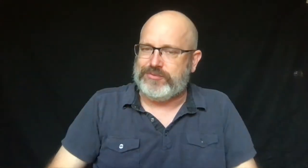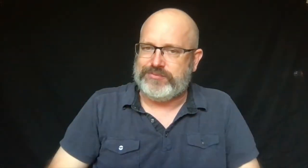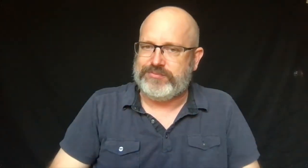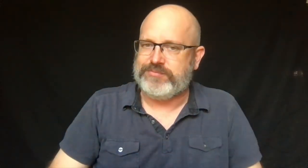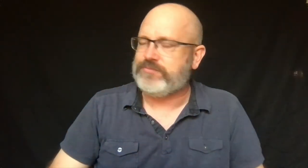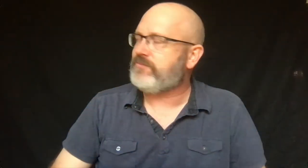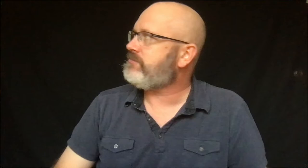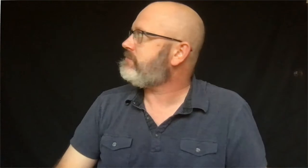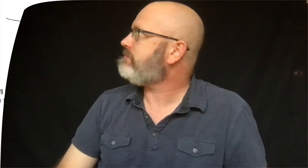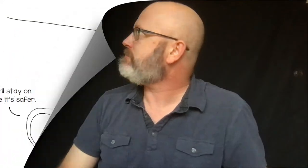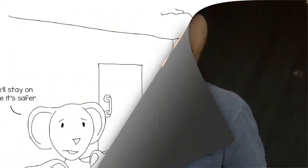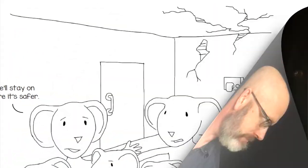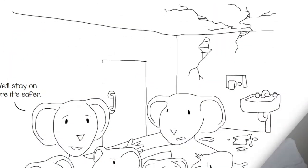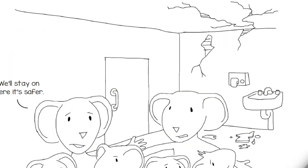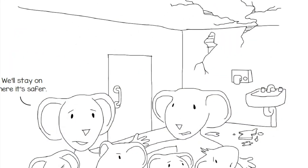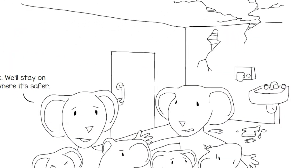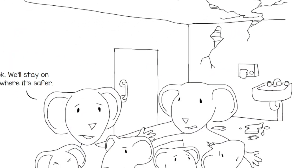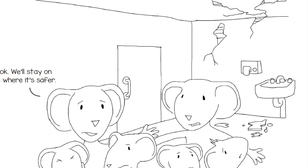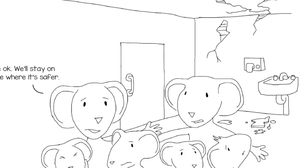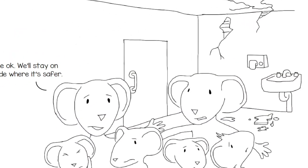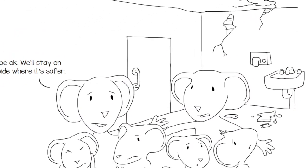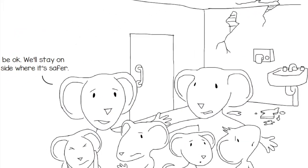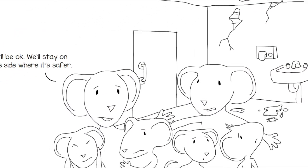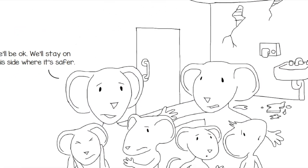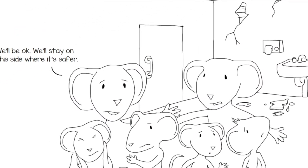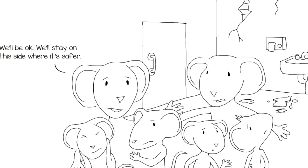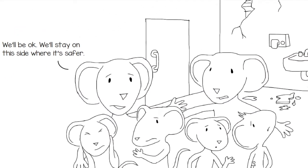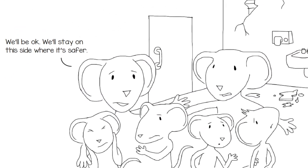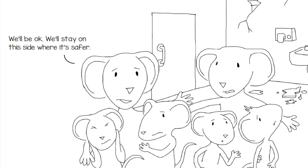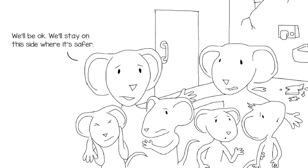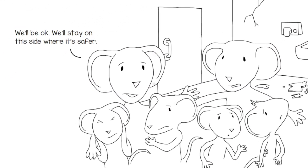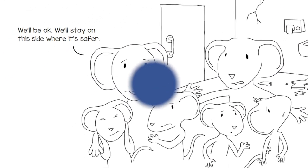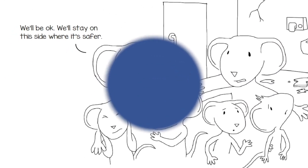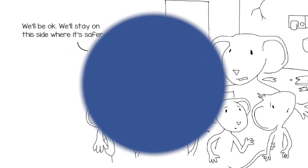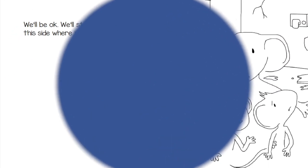They were so scared. They huddled on the floor with their teachers.